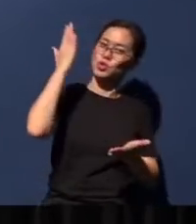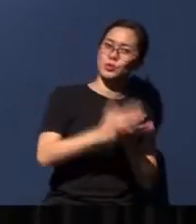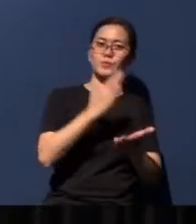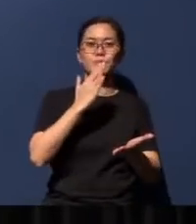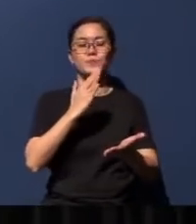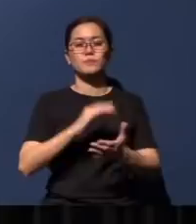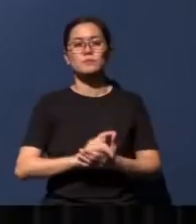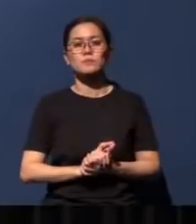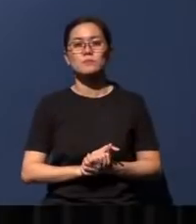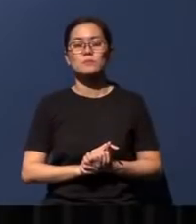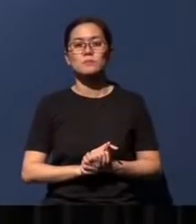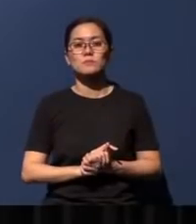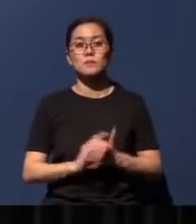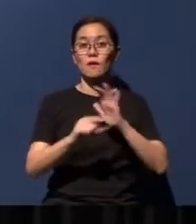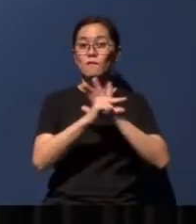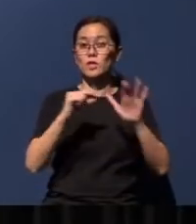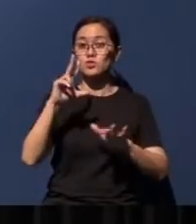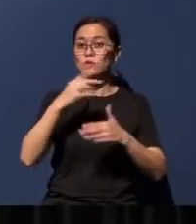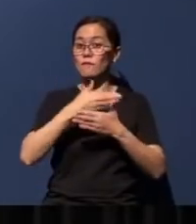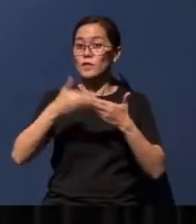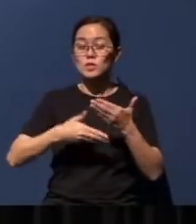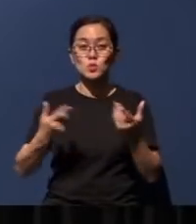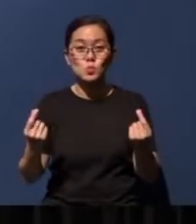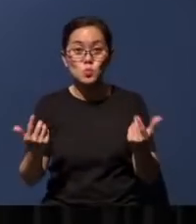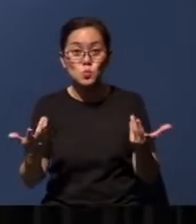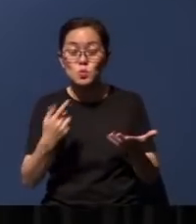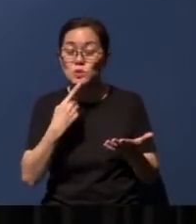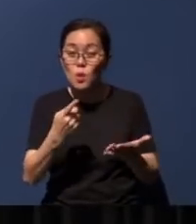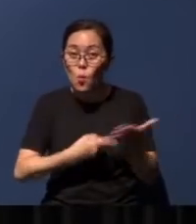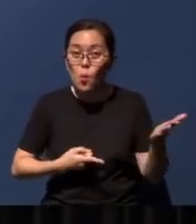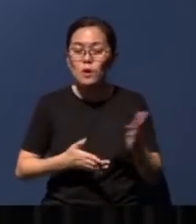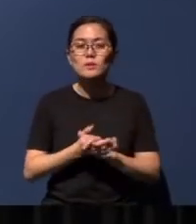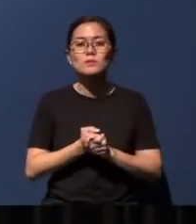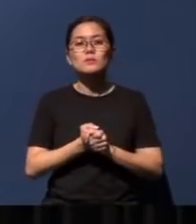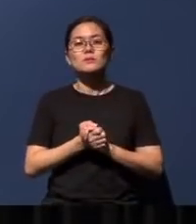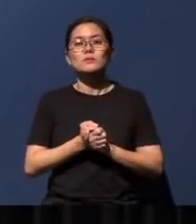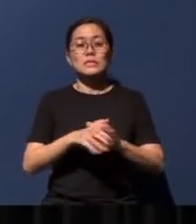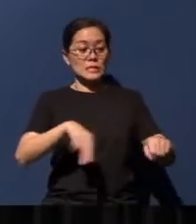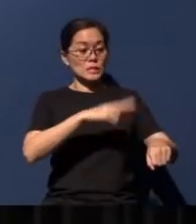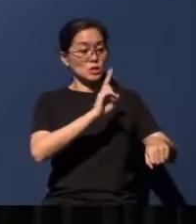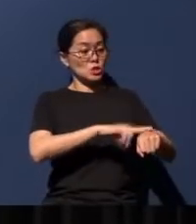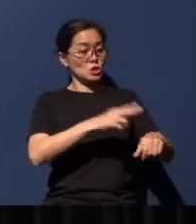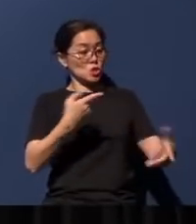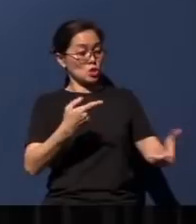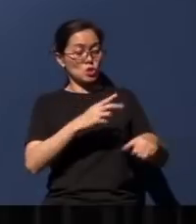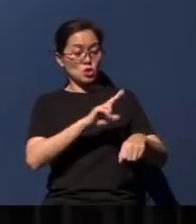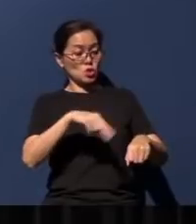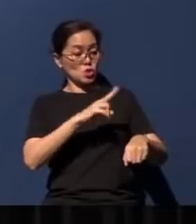Verse 3 ends by saying that 'nations will no longer train